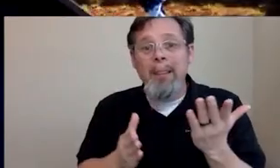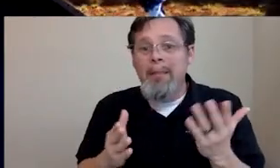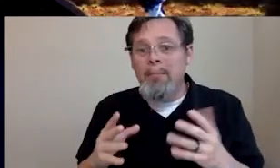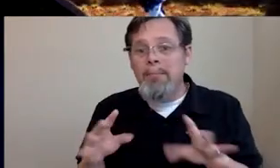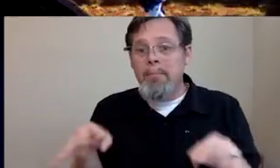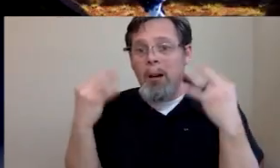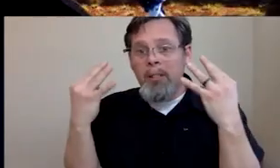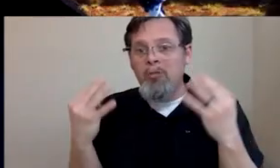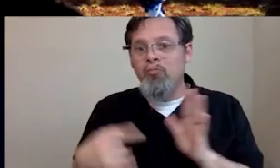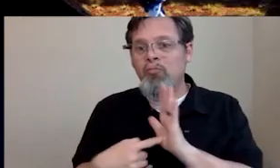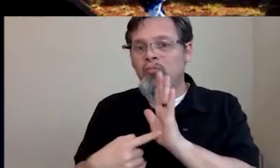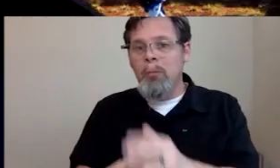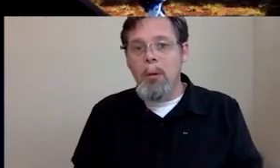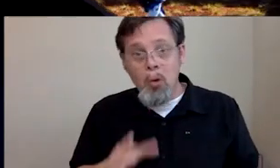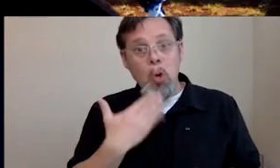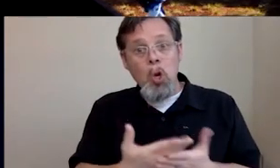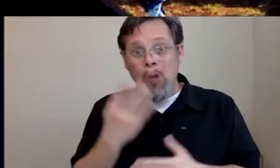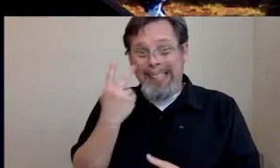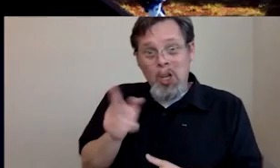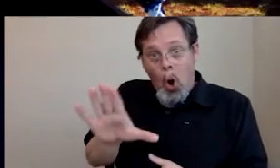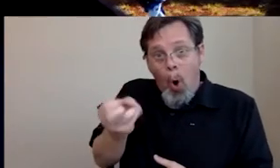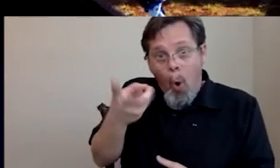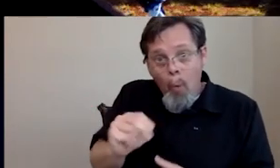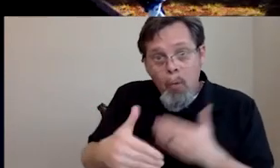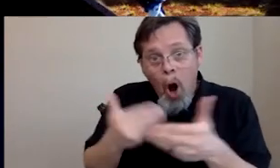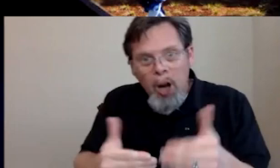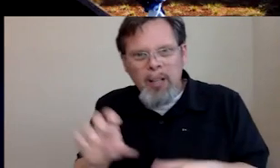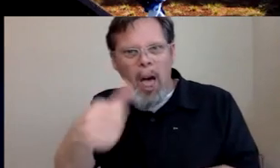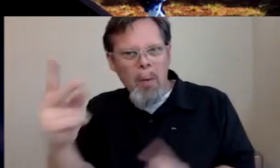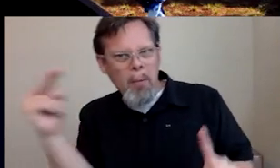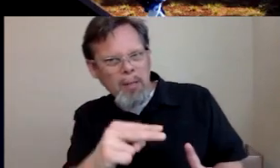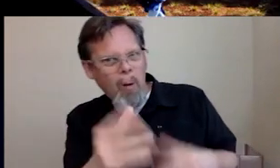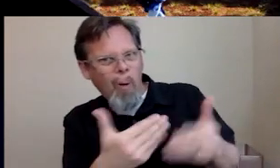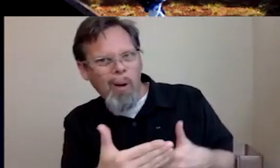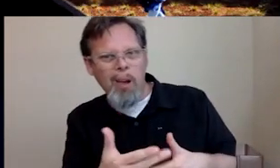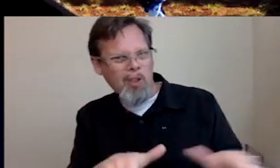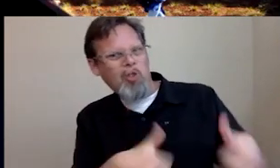idea because then you'll see your own progress. People can also see you on progress and challenges. You make sure that you work on your own art every